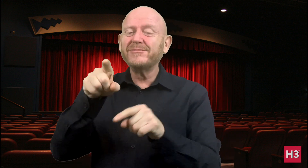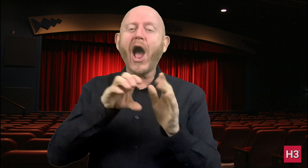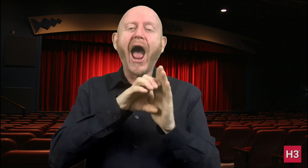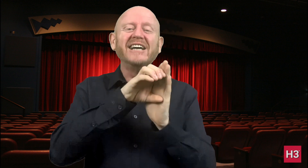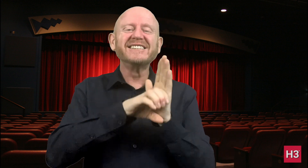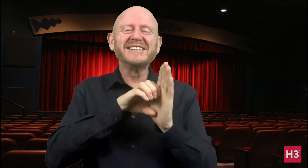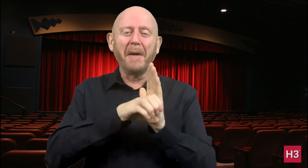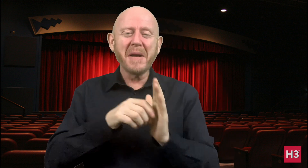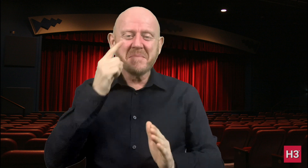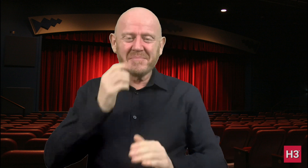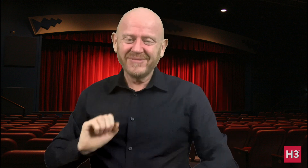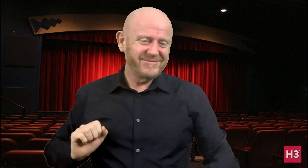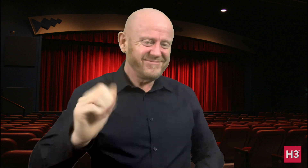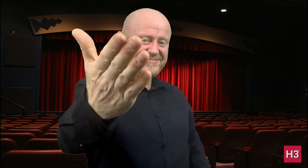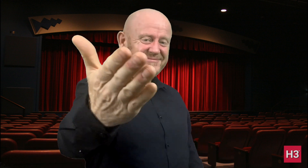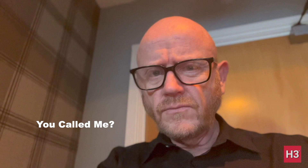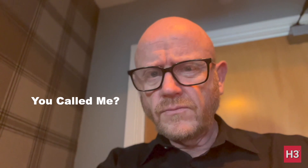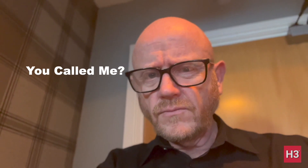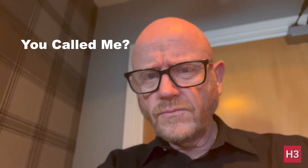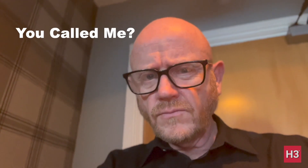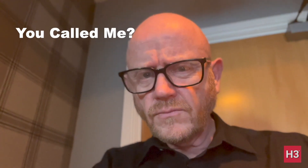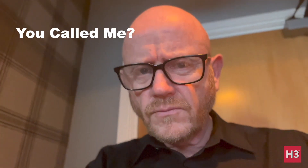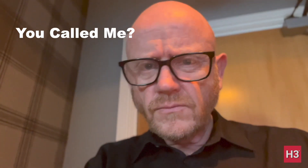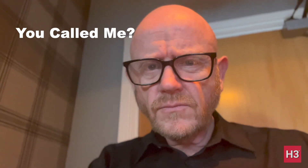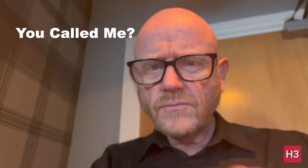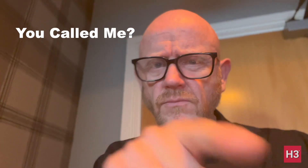This episode is "You Called Me?"